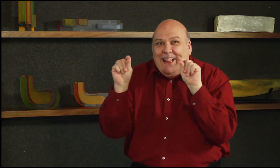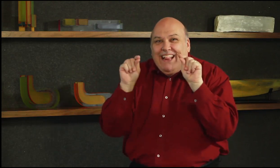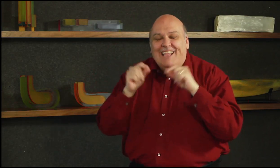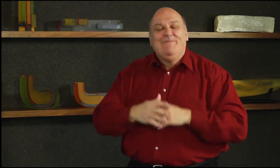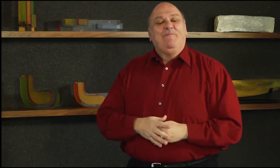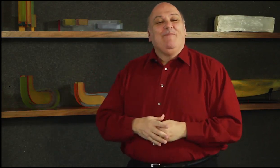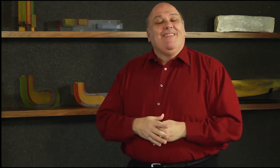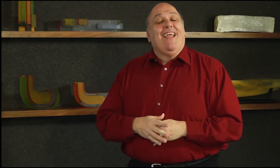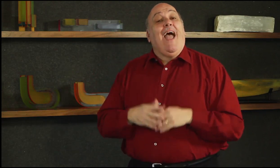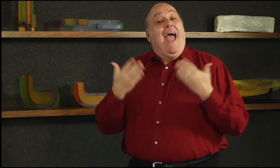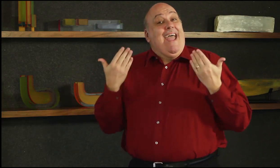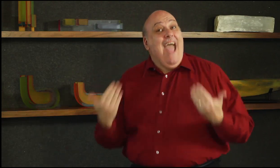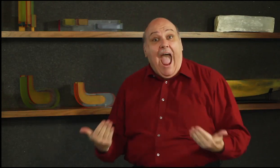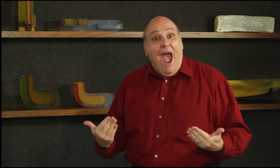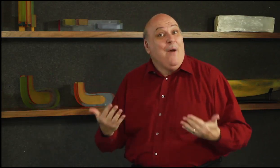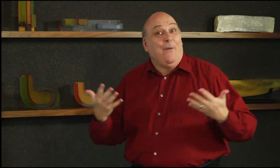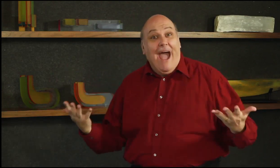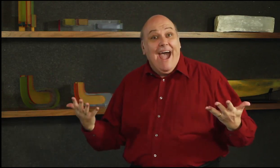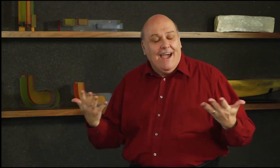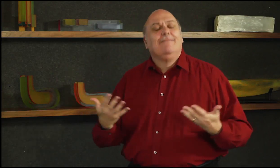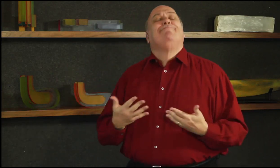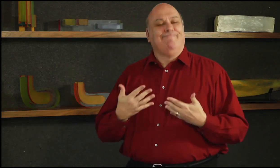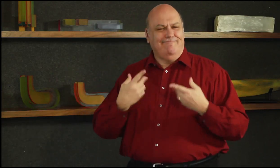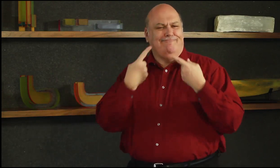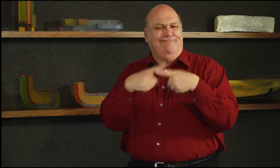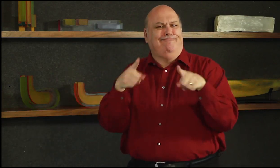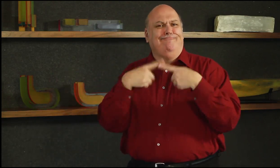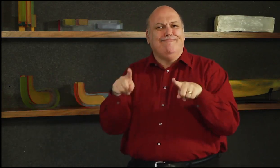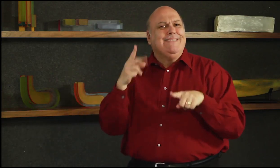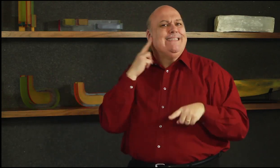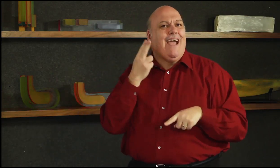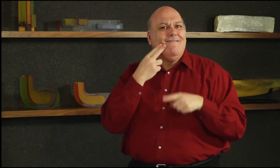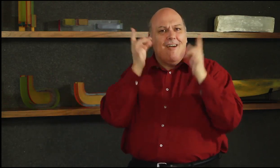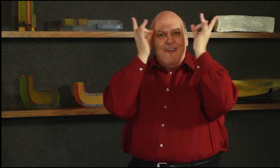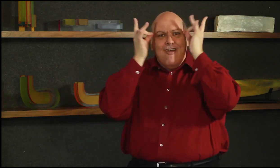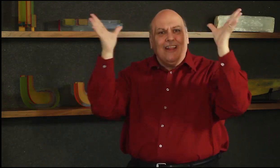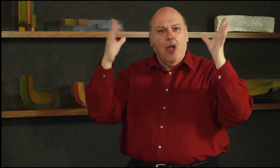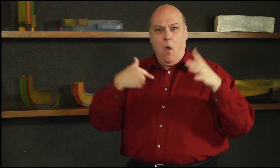I am excited to learn more about Deaf